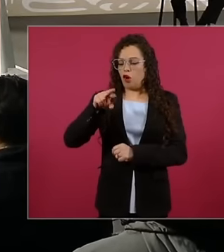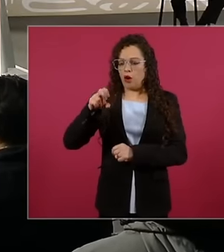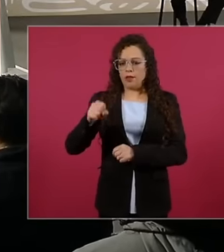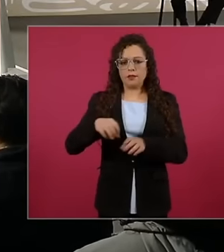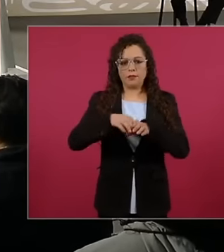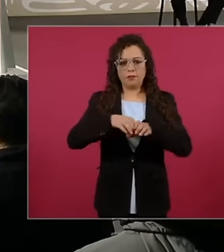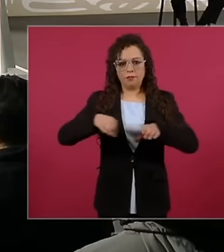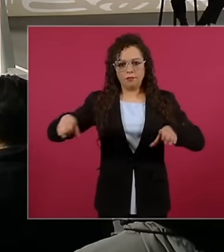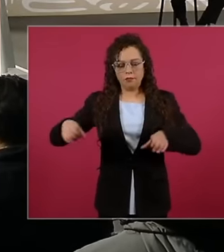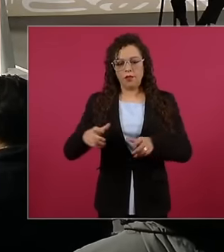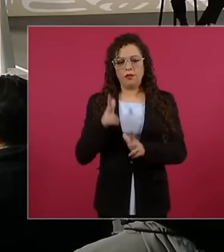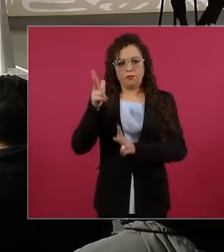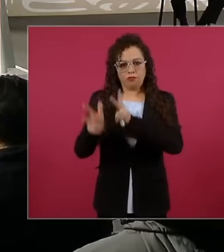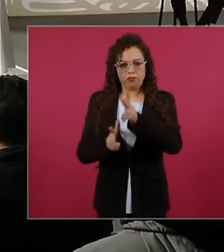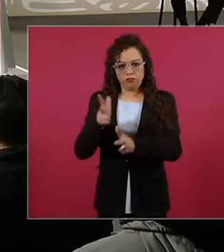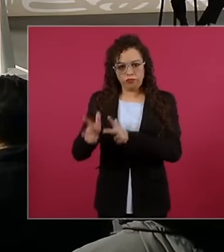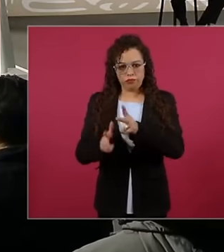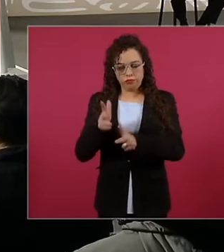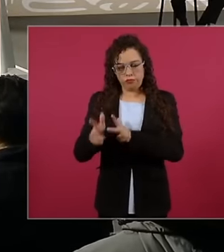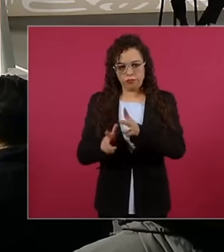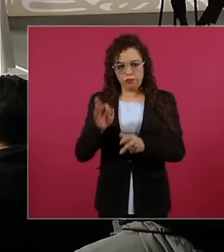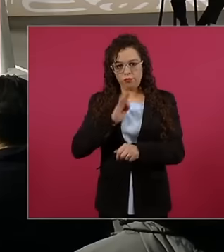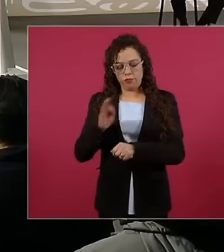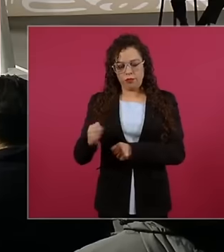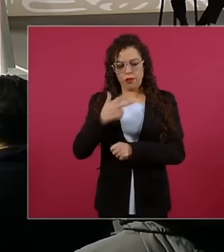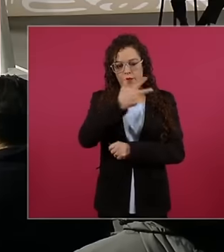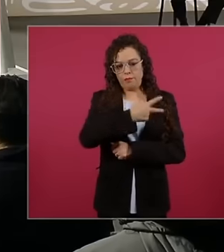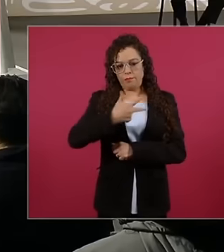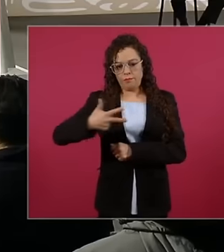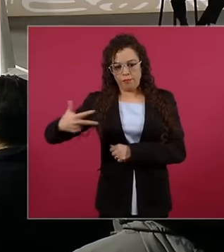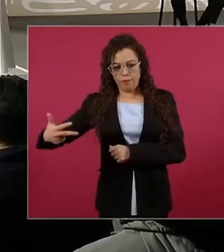maintain the road both for the operation and for the safety of the operations